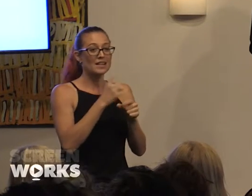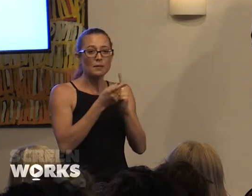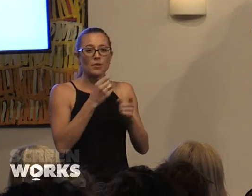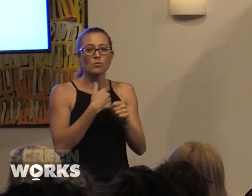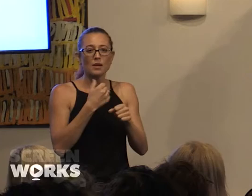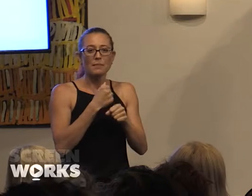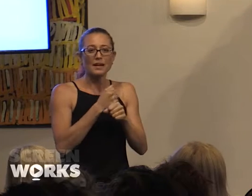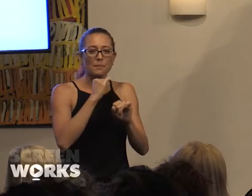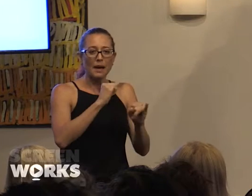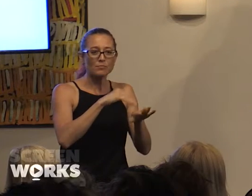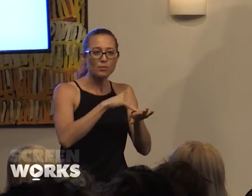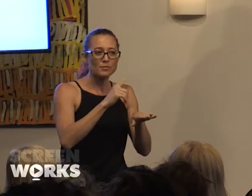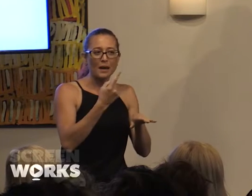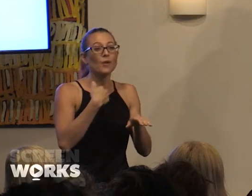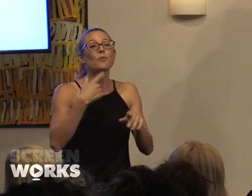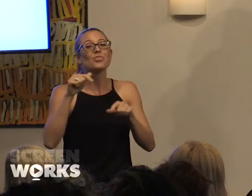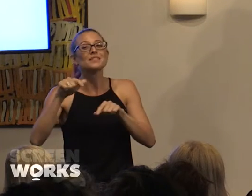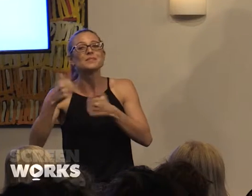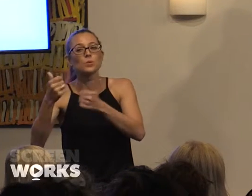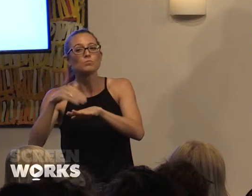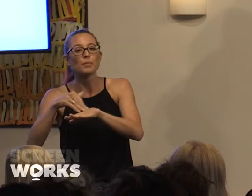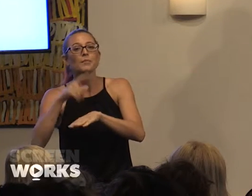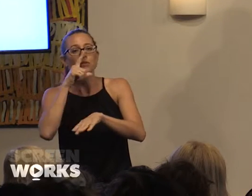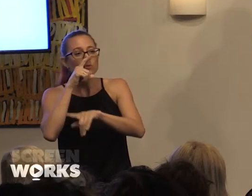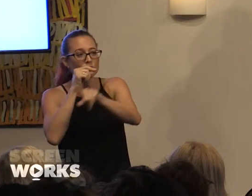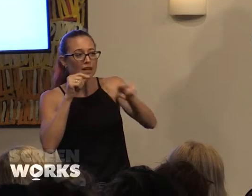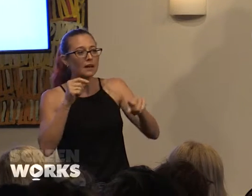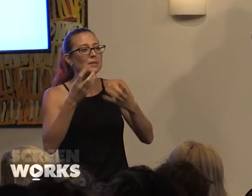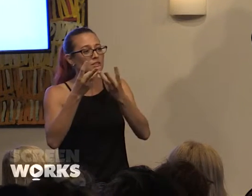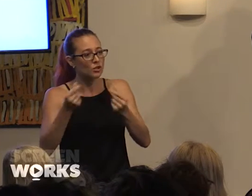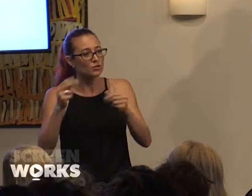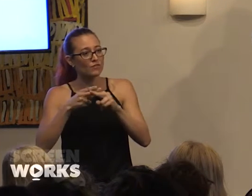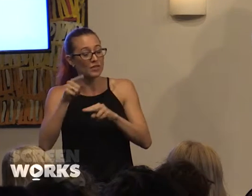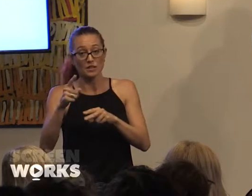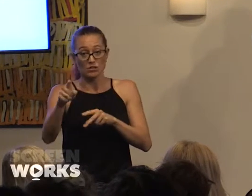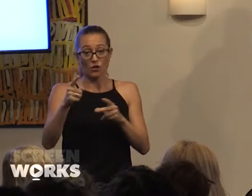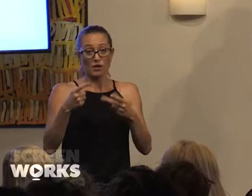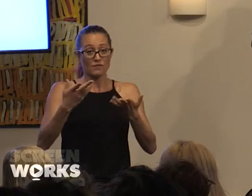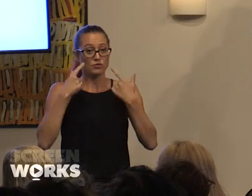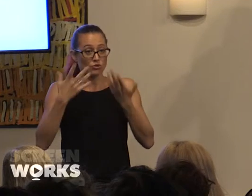this is a really good problem that you guys can be the solution for. So if you package yourselves and if you look at